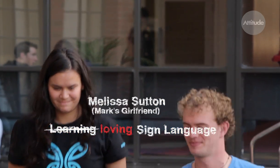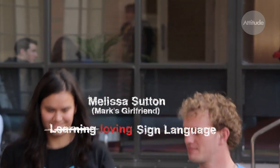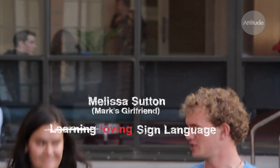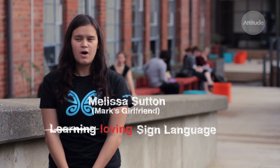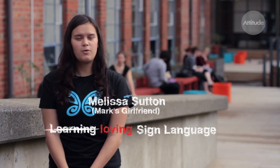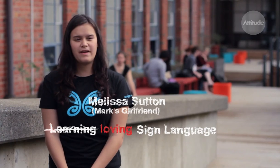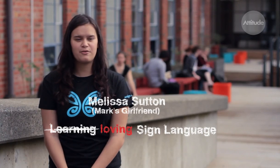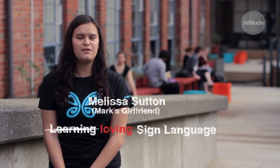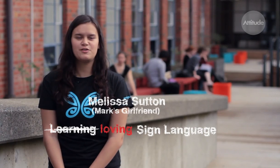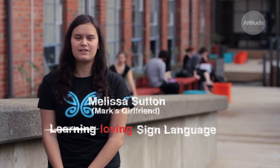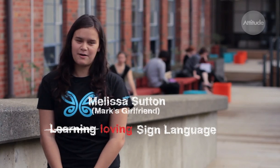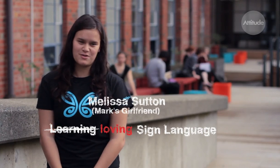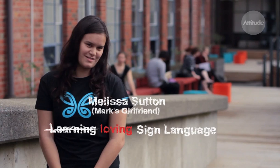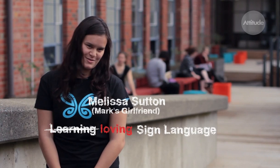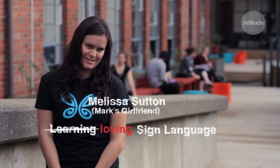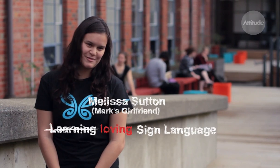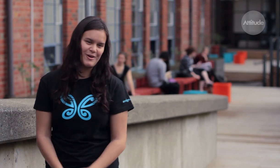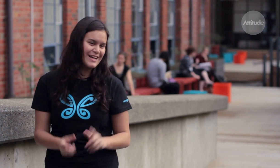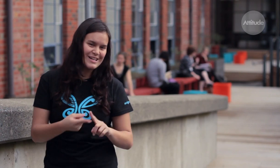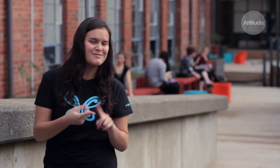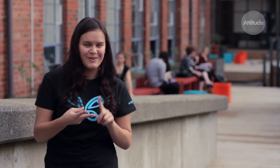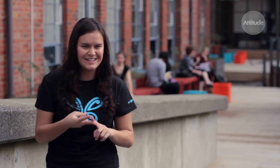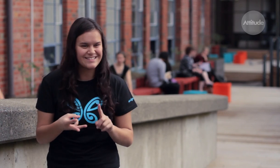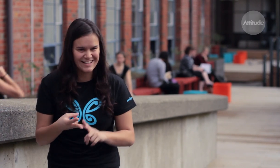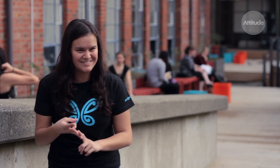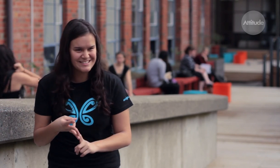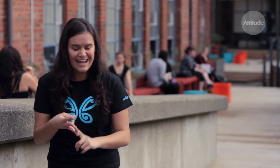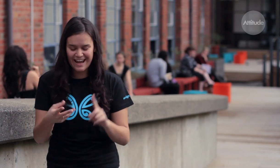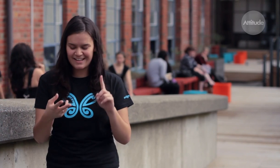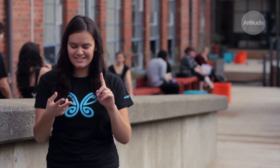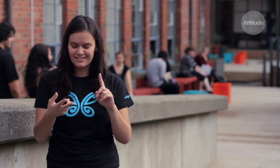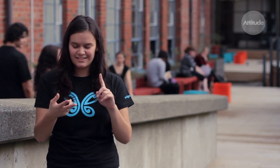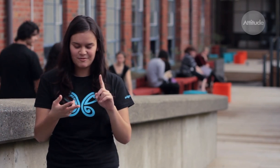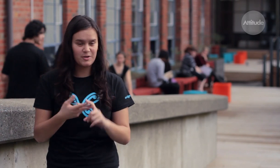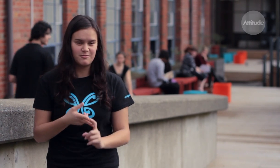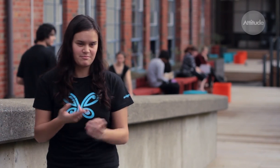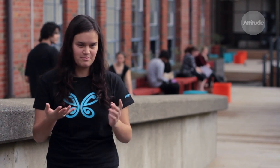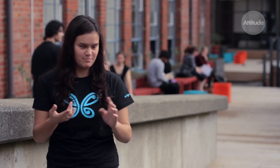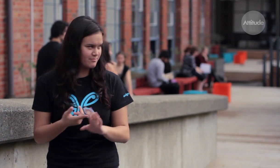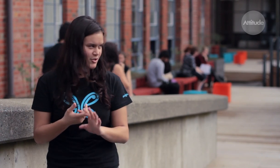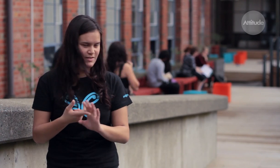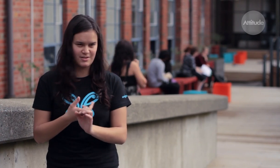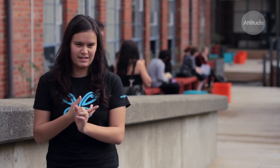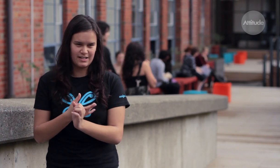We have three official languages in New Zealand English, Maori and Sign language, most of